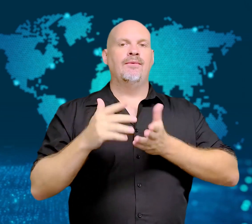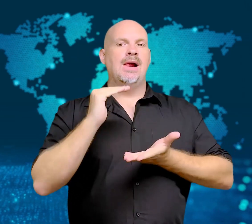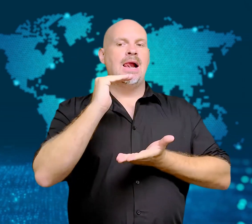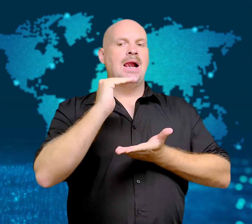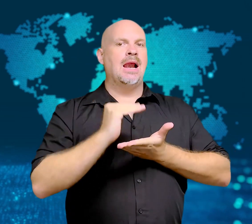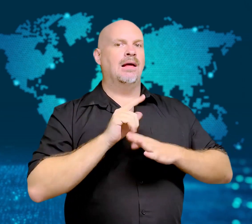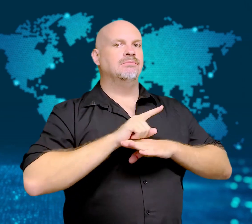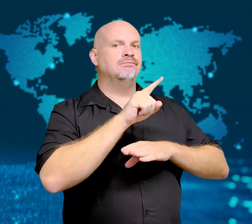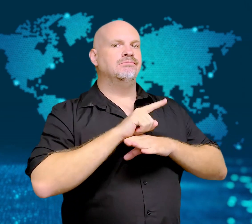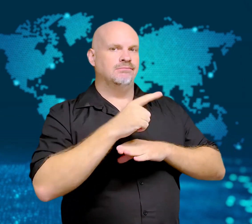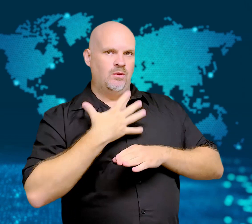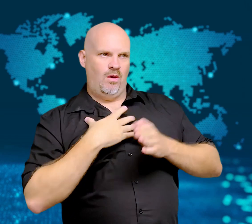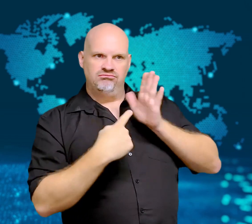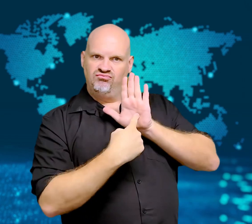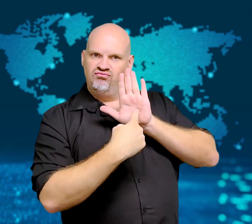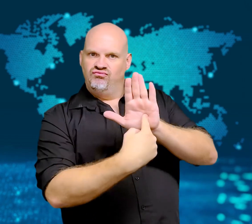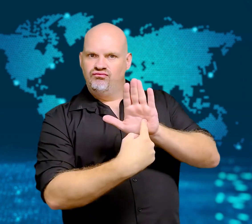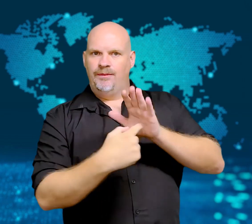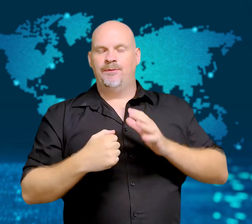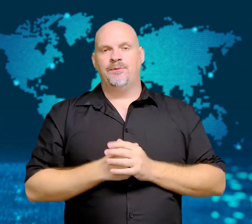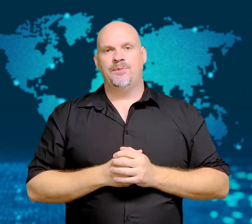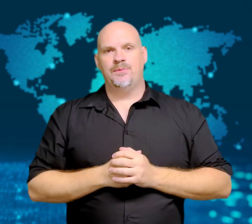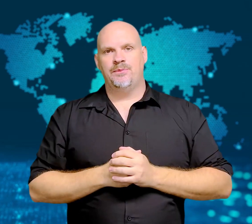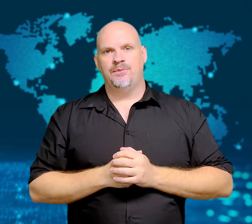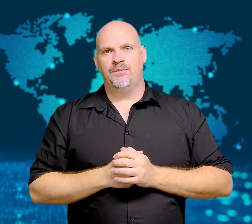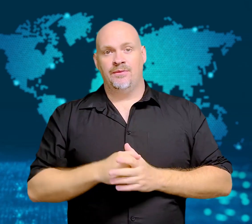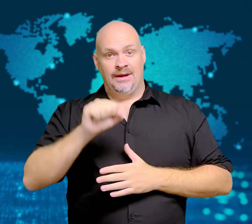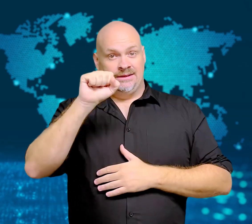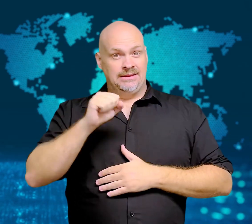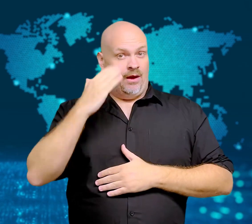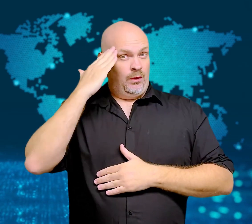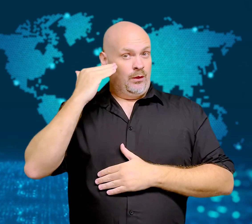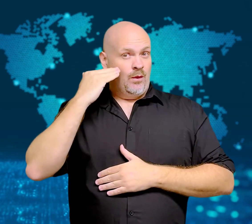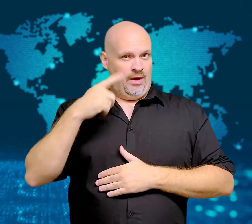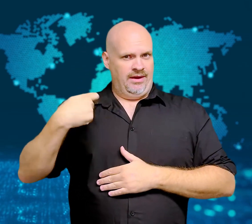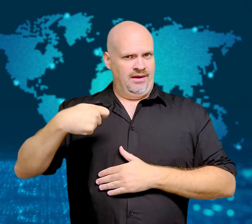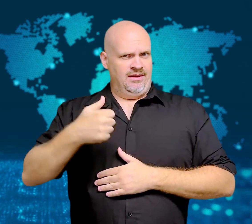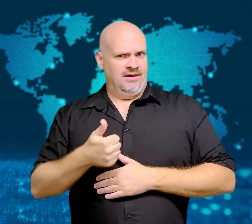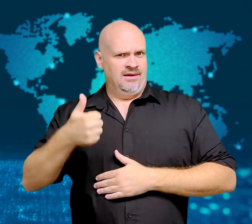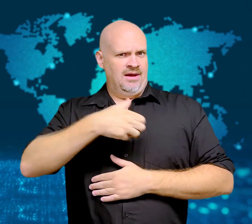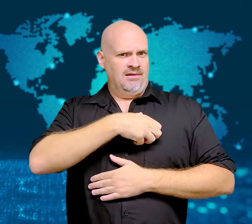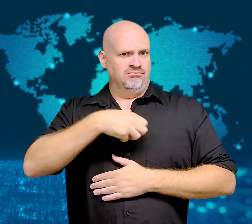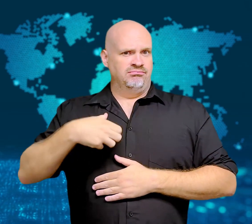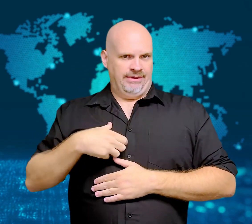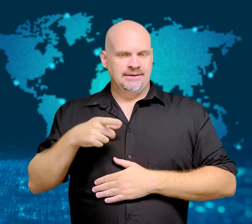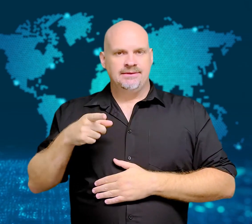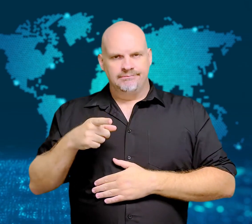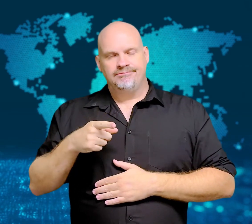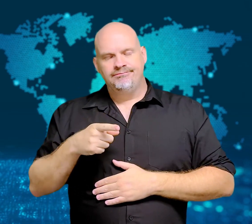in the area in hopes of deterring North Korea from using nuclear arms.